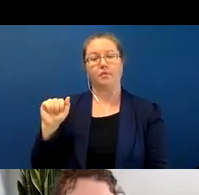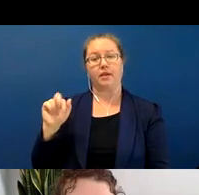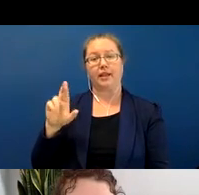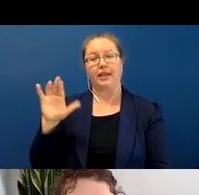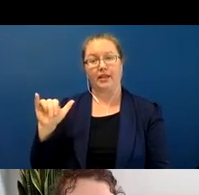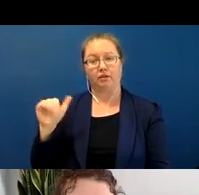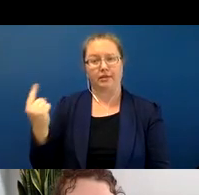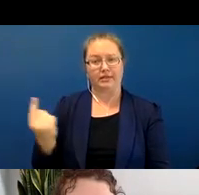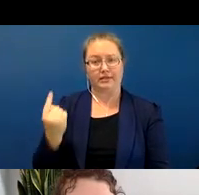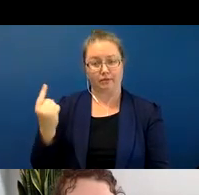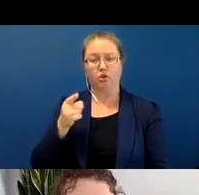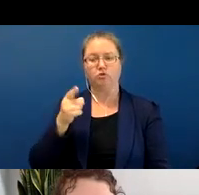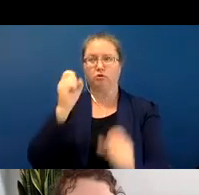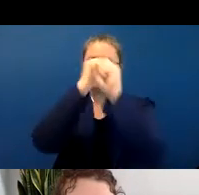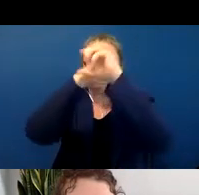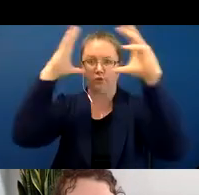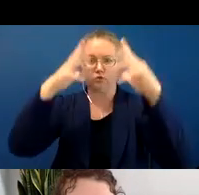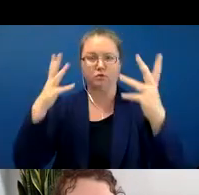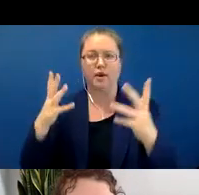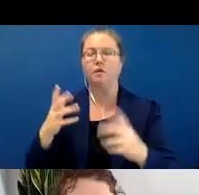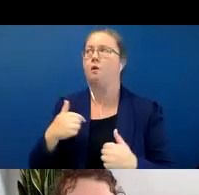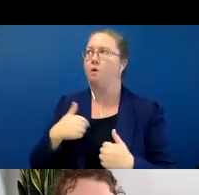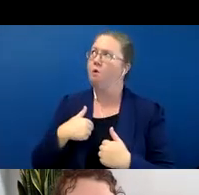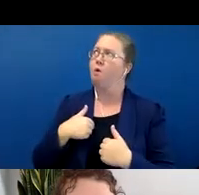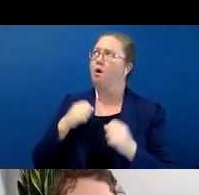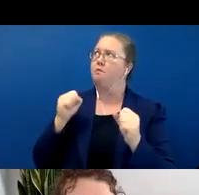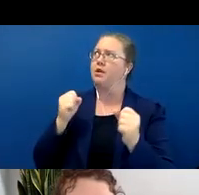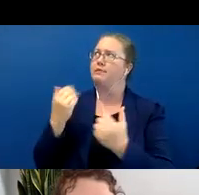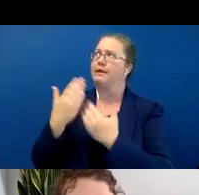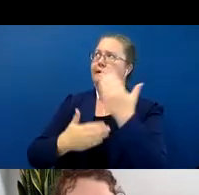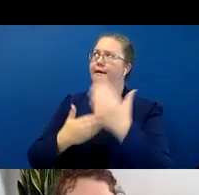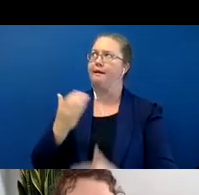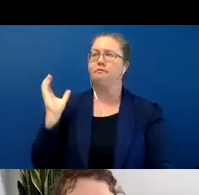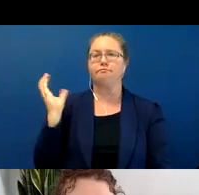of a hand? They're like – yeah, more than likely if someone said in English I’m carrying